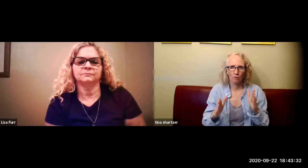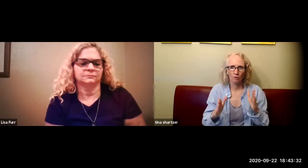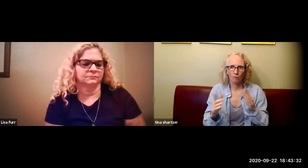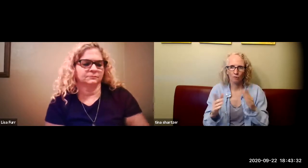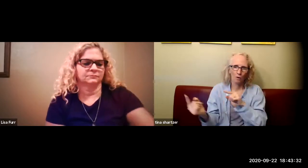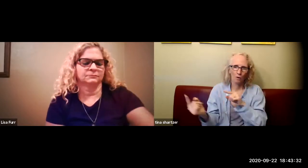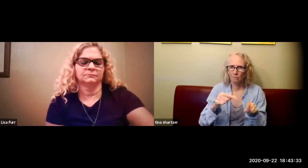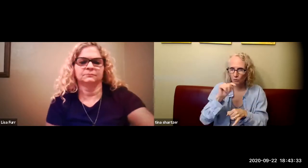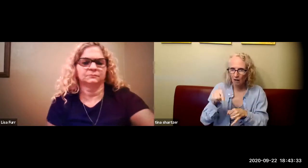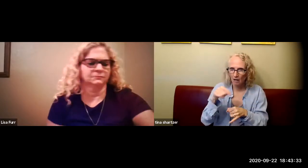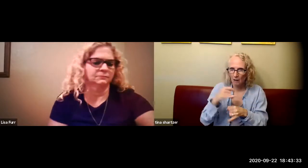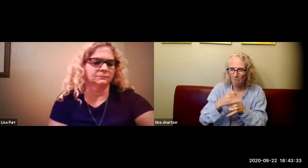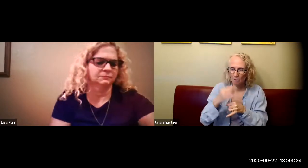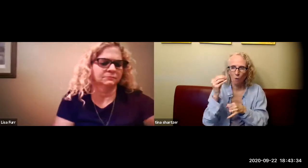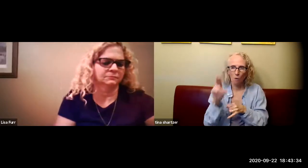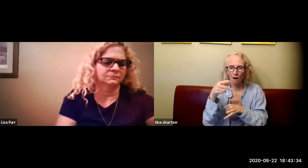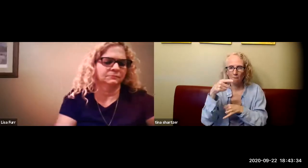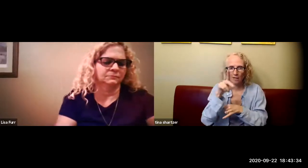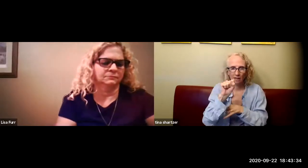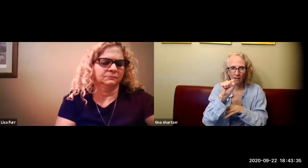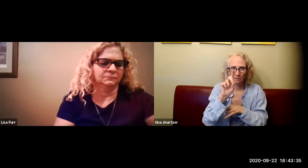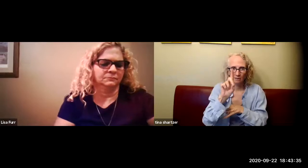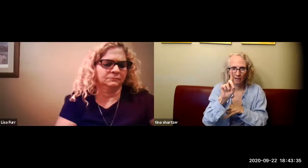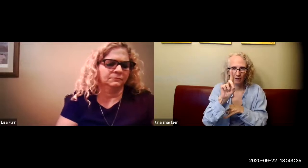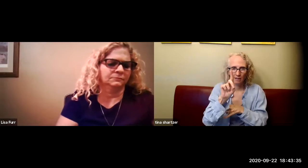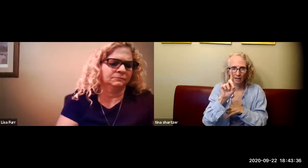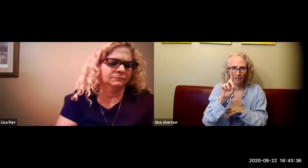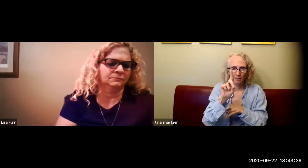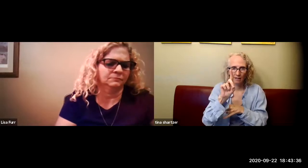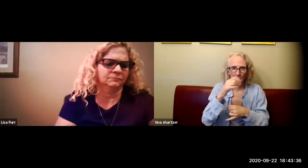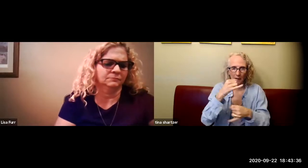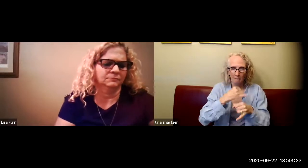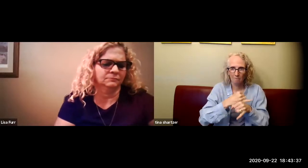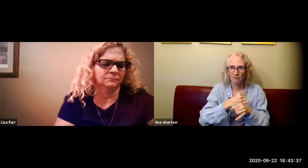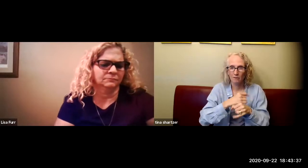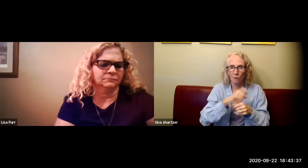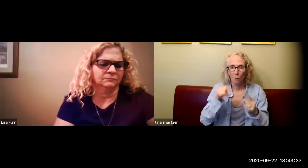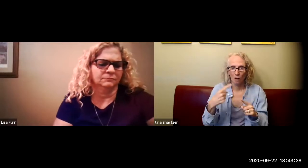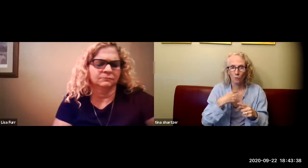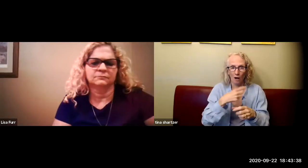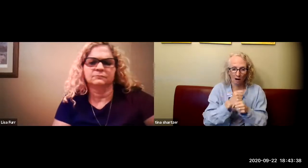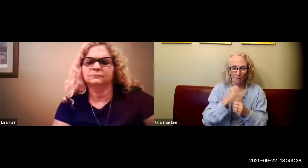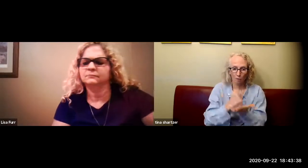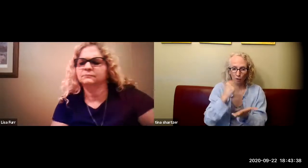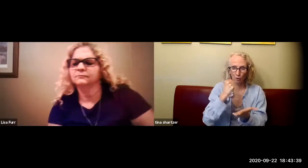our signers when they come to our tucson